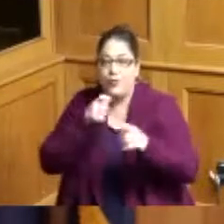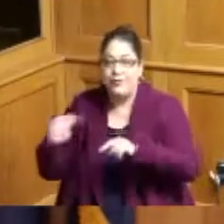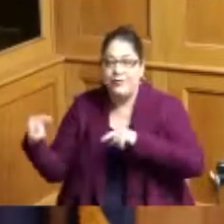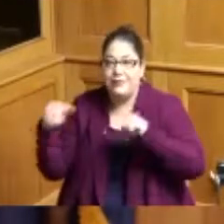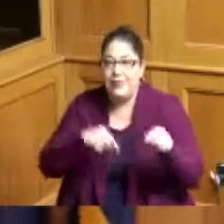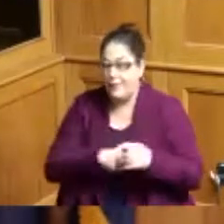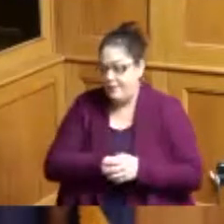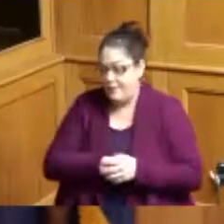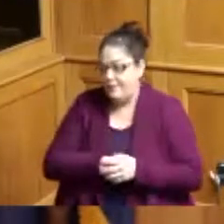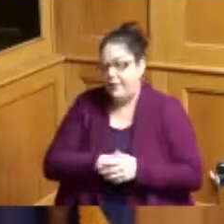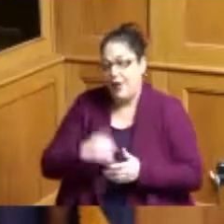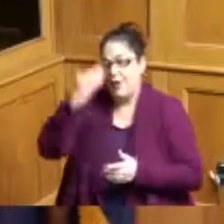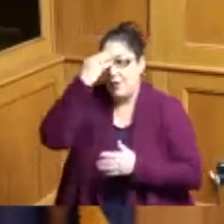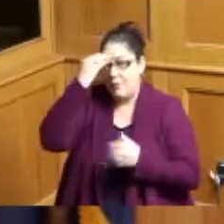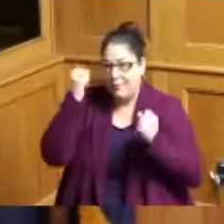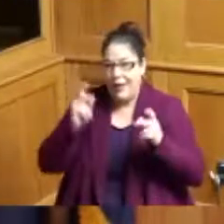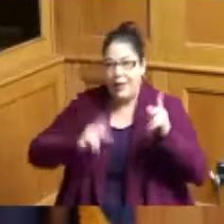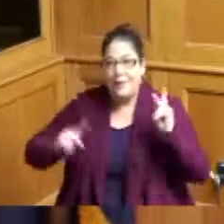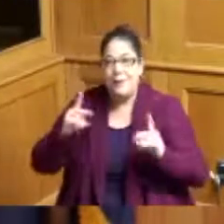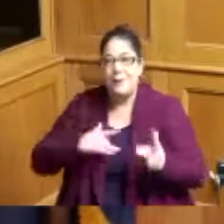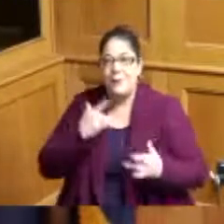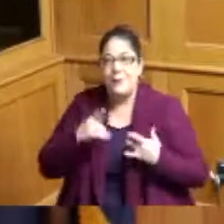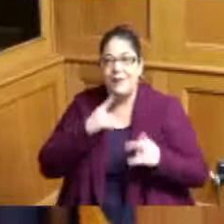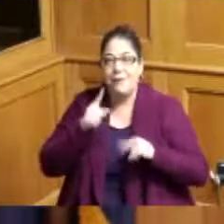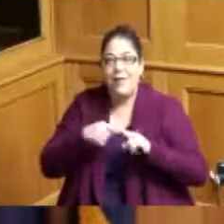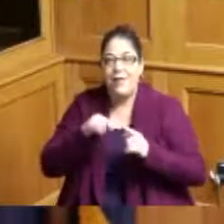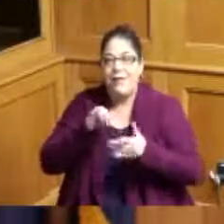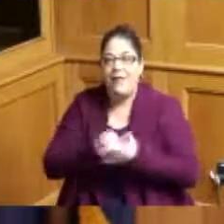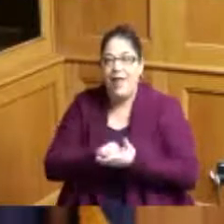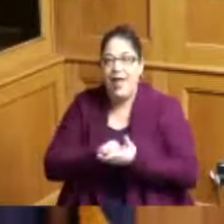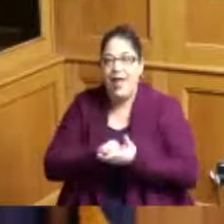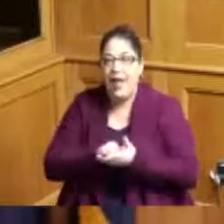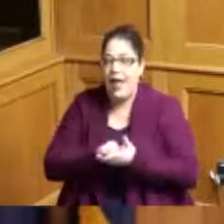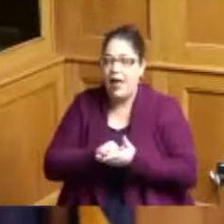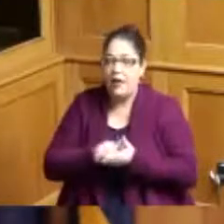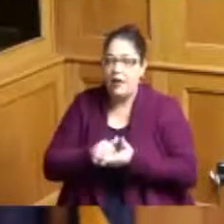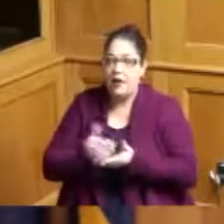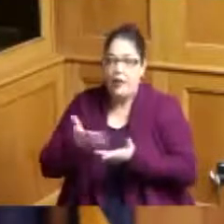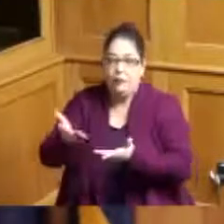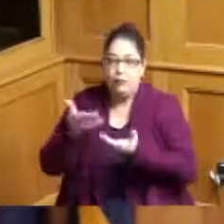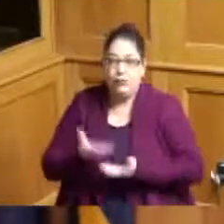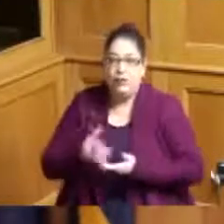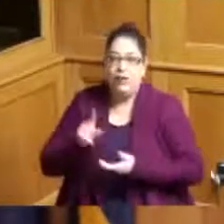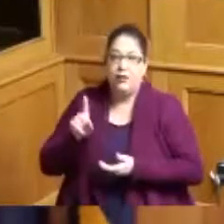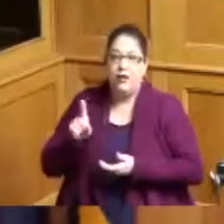I know a lot of people are excited about that it brings in over 100 million economic impacts